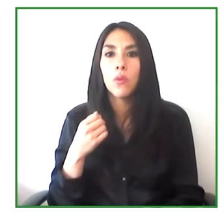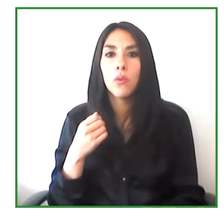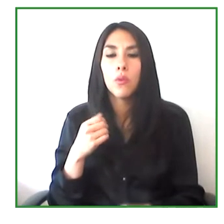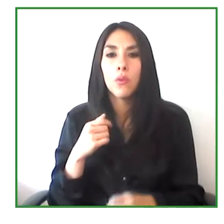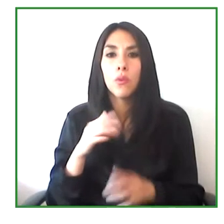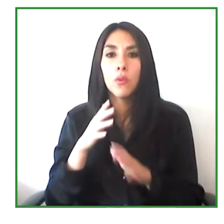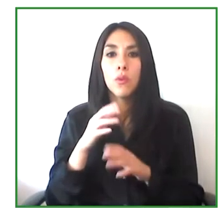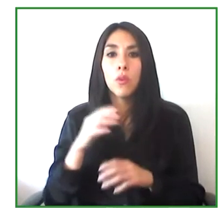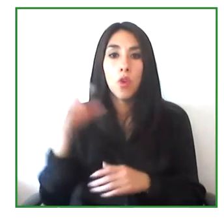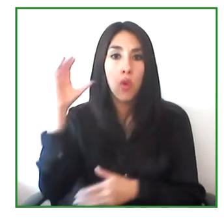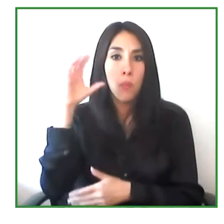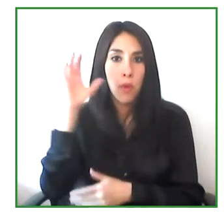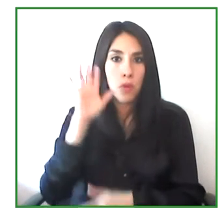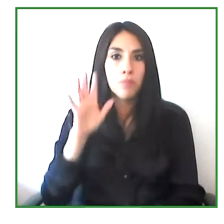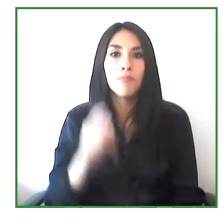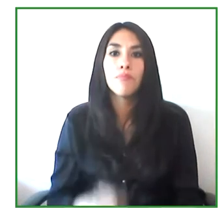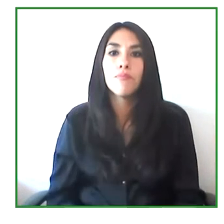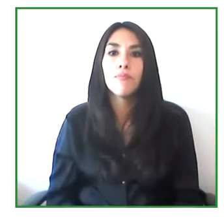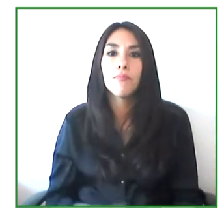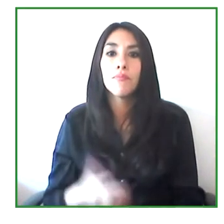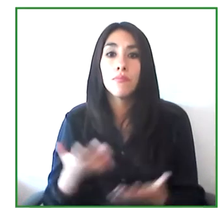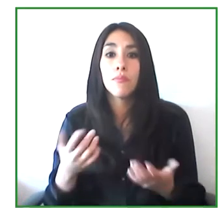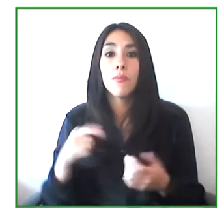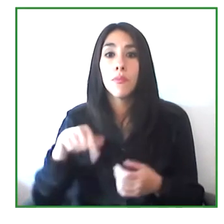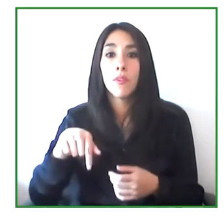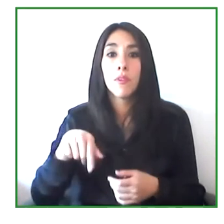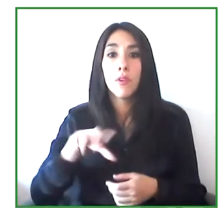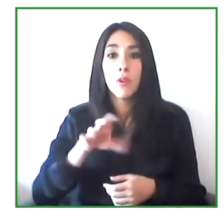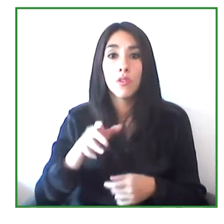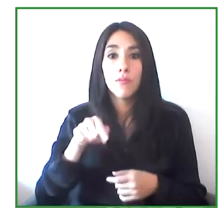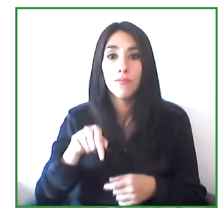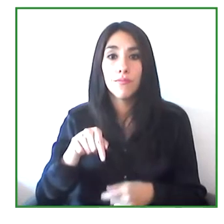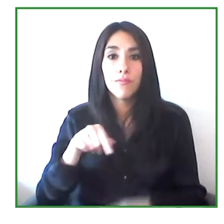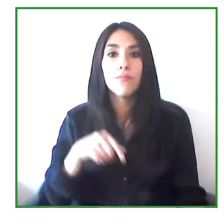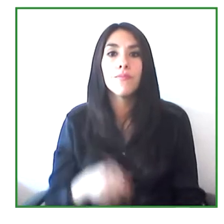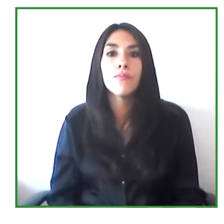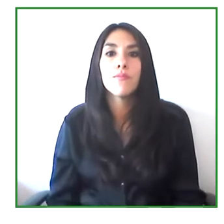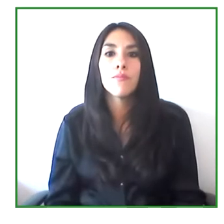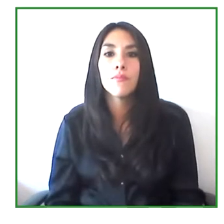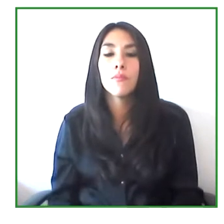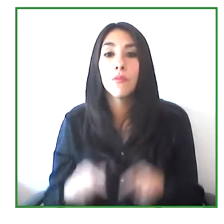Colombian sign language. So we sought to provide a response to this issue